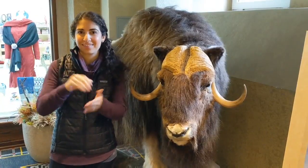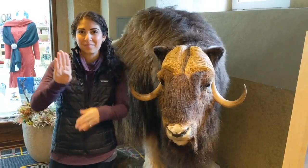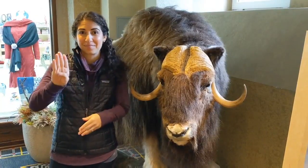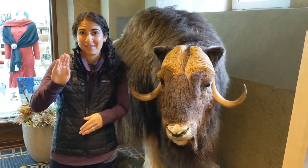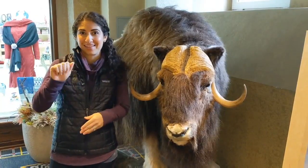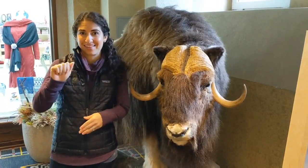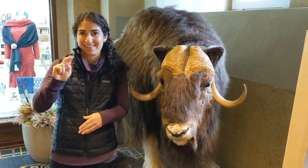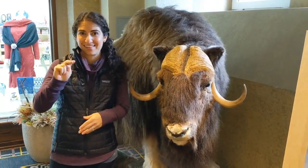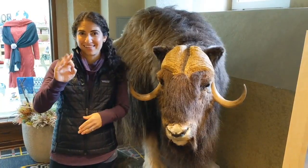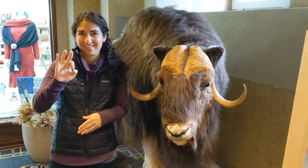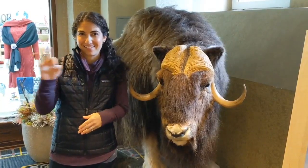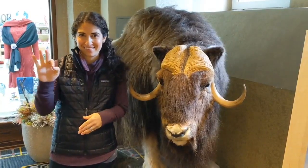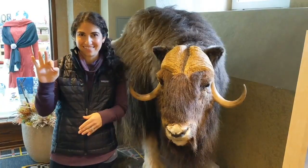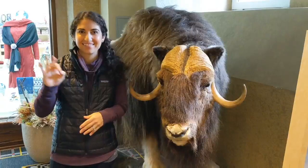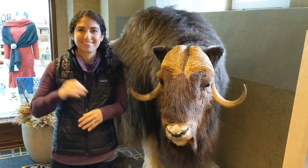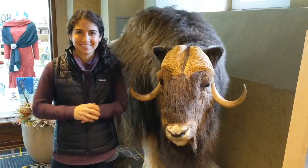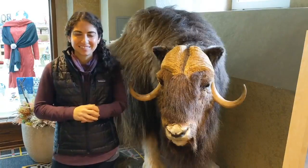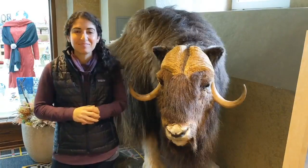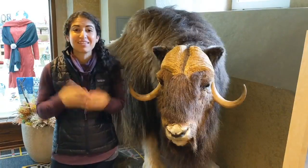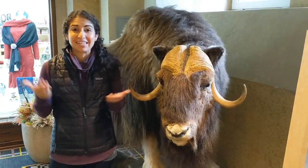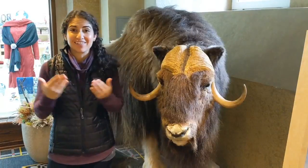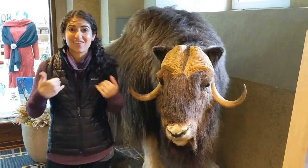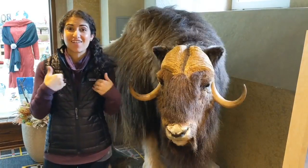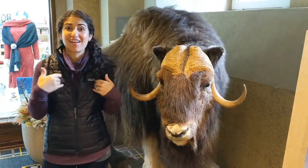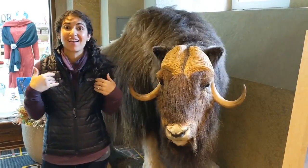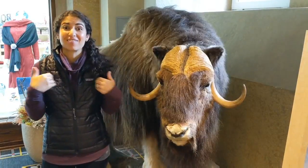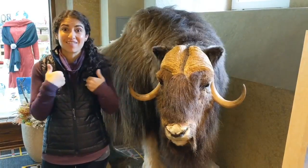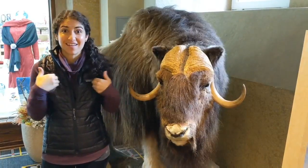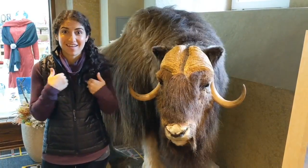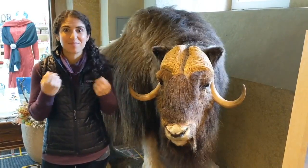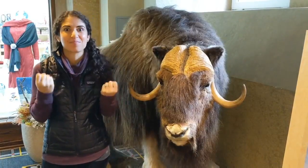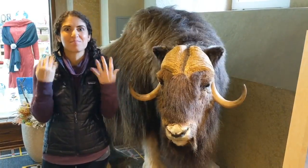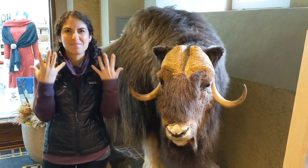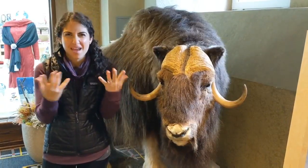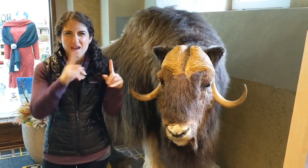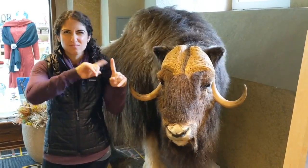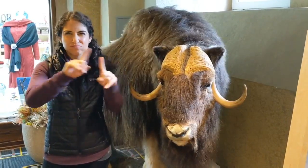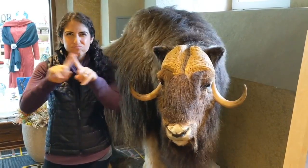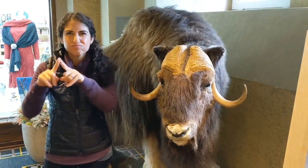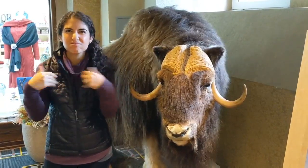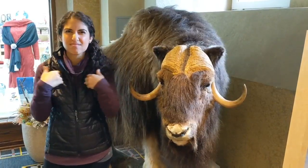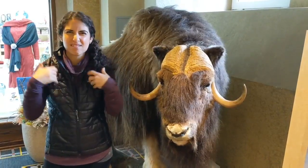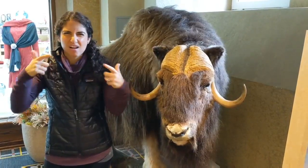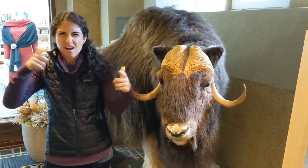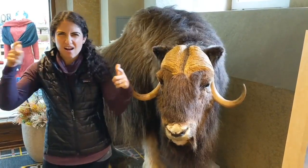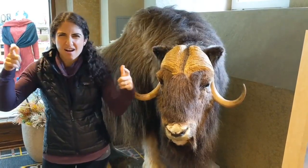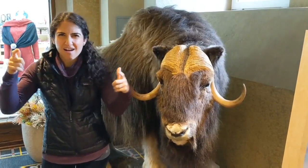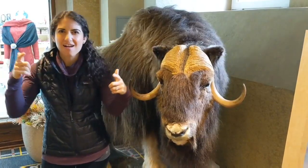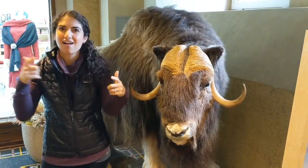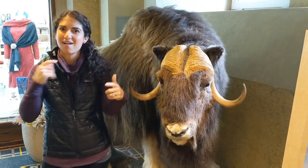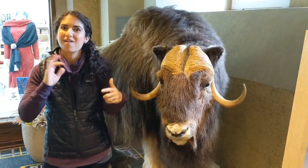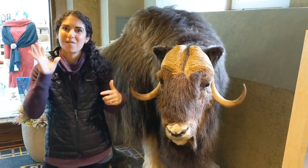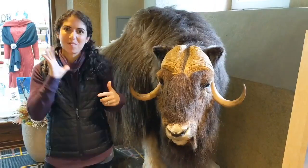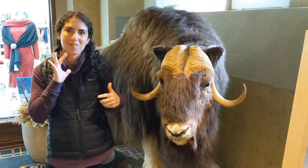Again: b-a-n-f-f And here, they have many different animals, and big ones -- really cool.